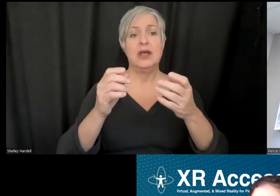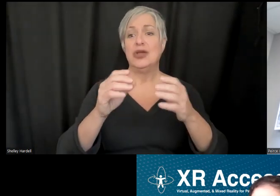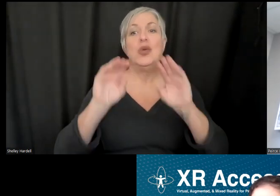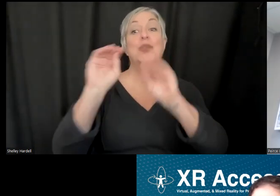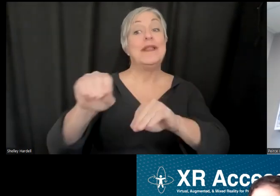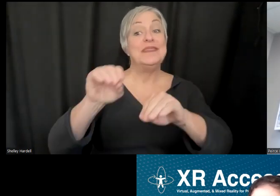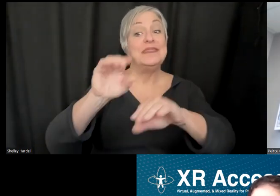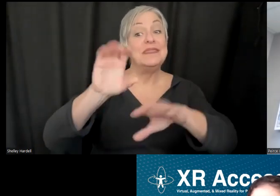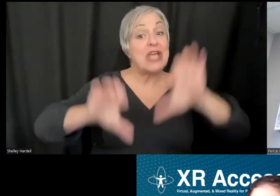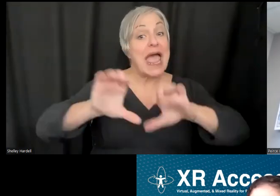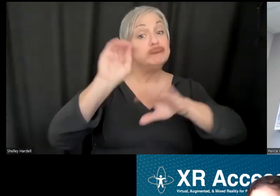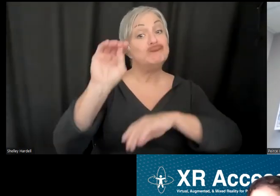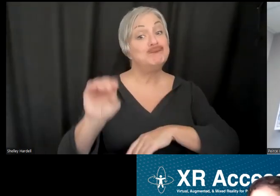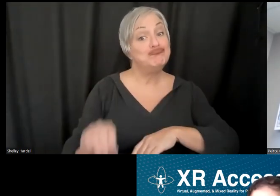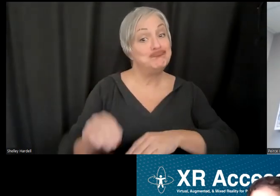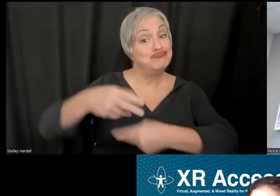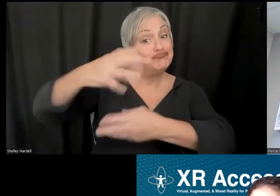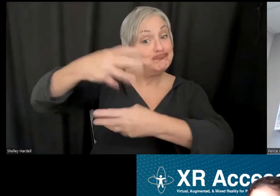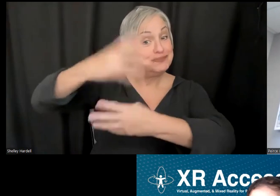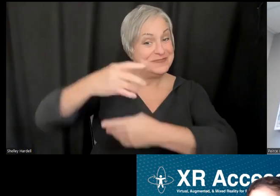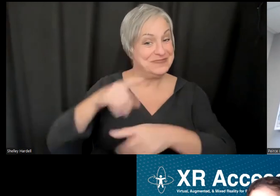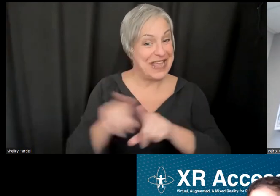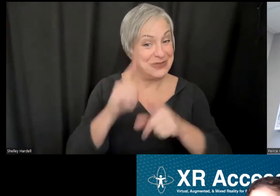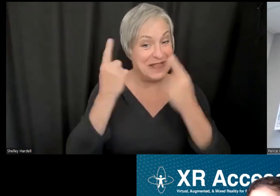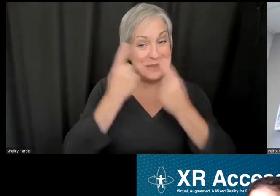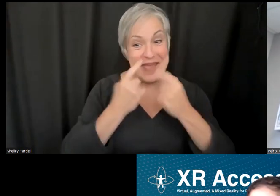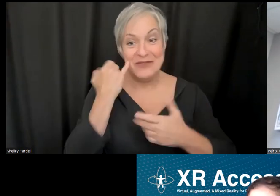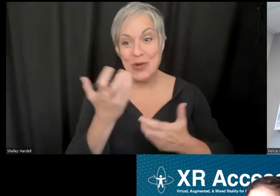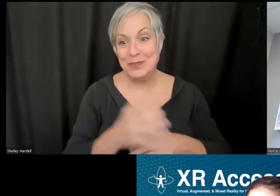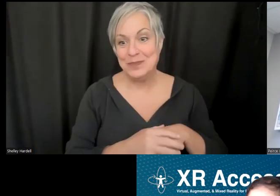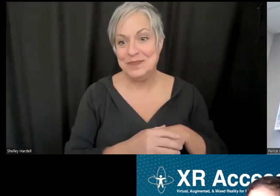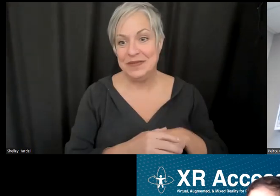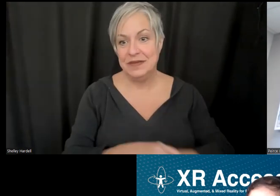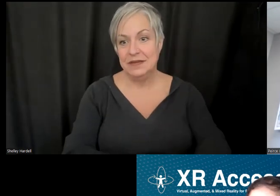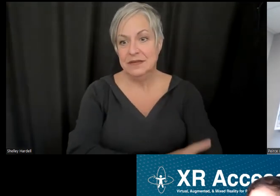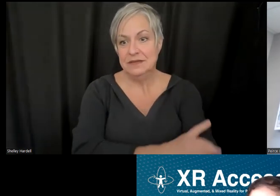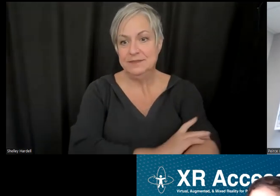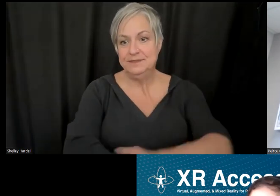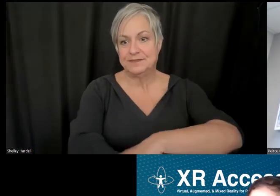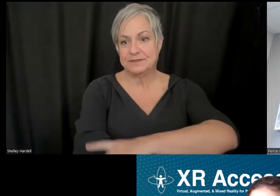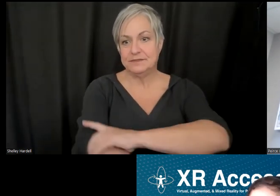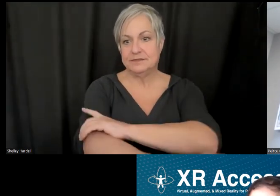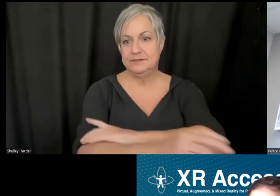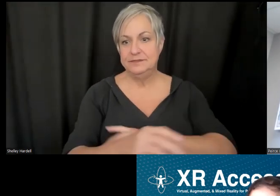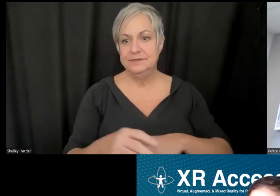we think of them, I think. We had some other questions here